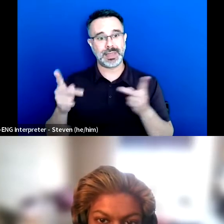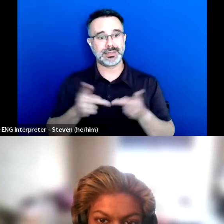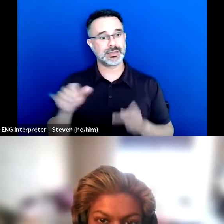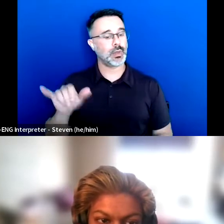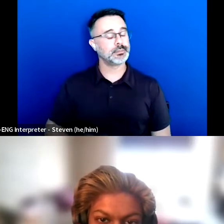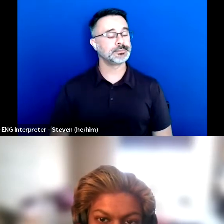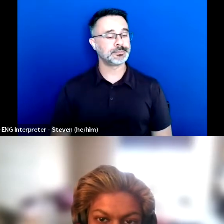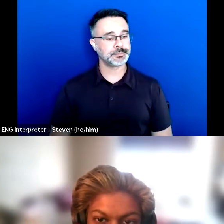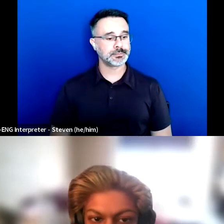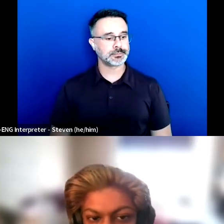Thank you. And Dev.